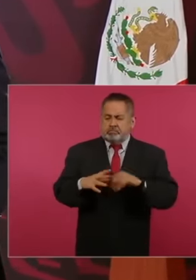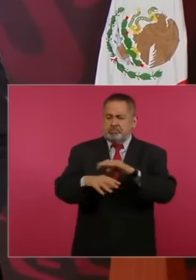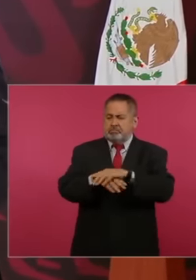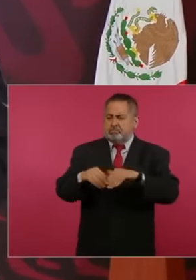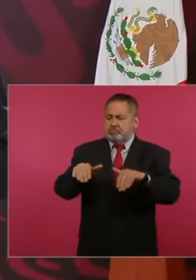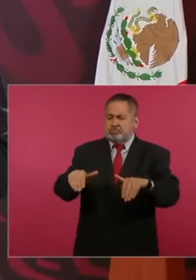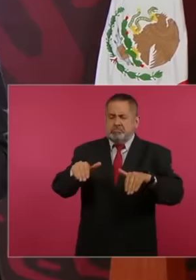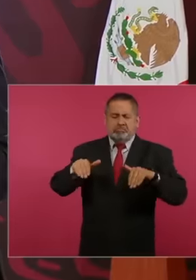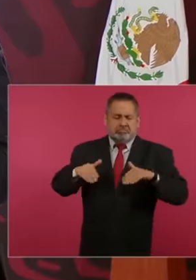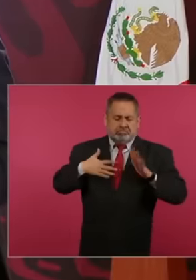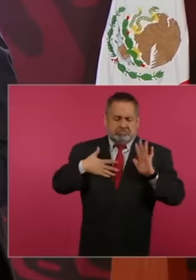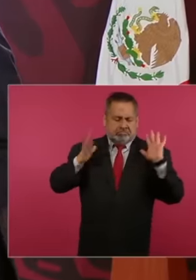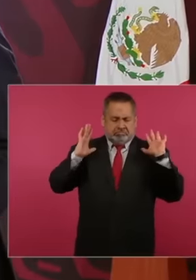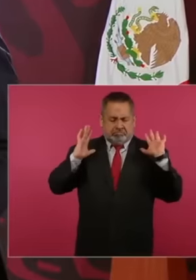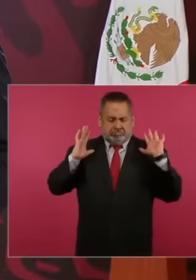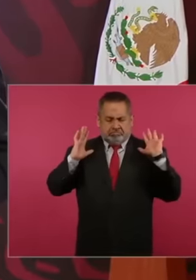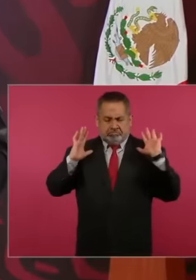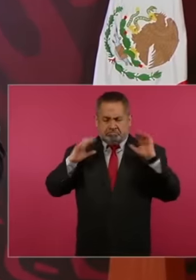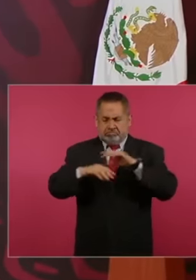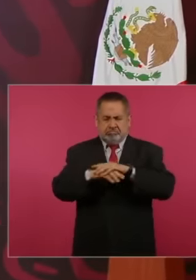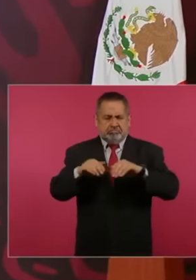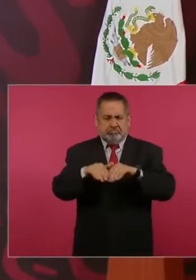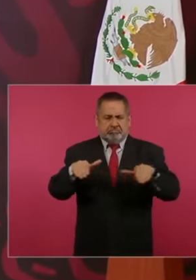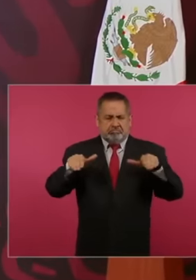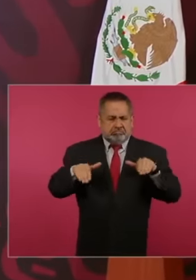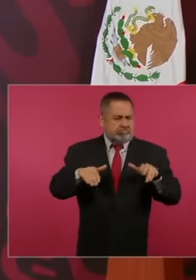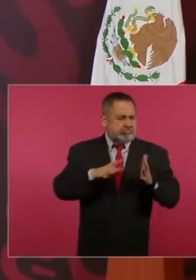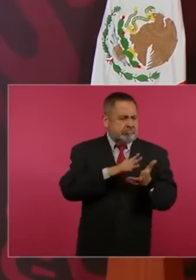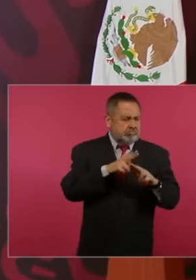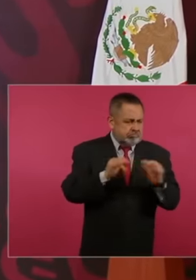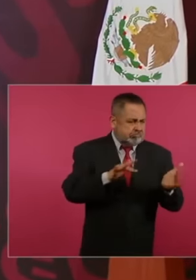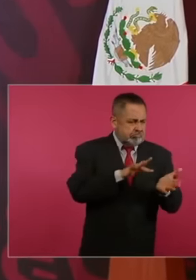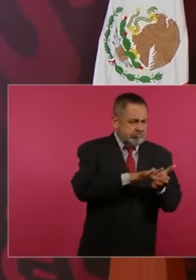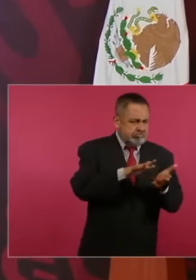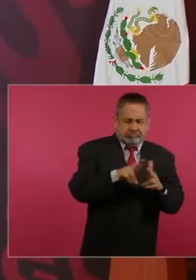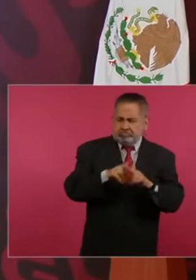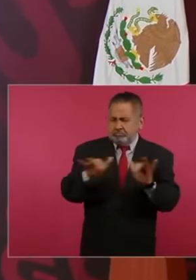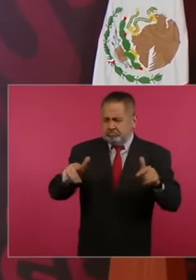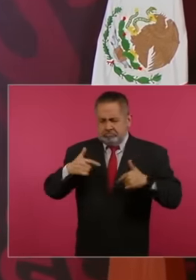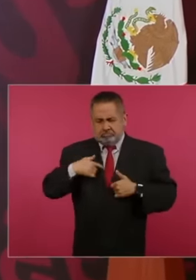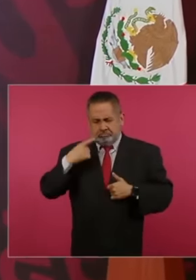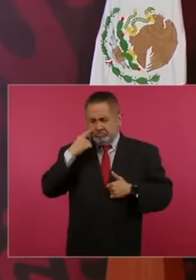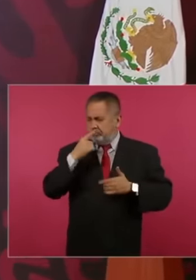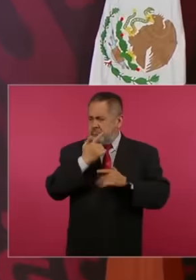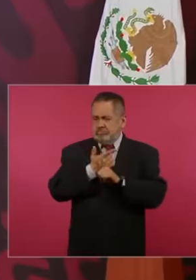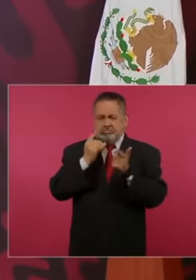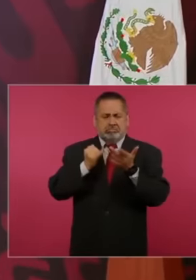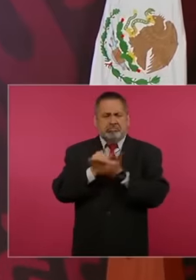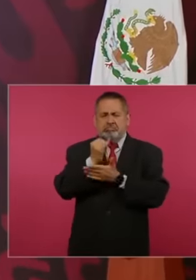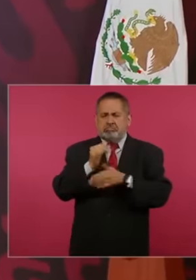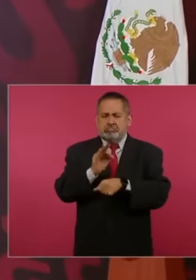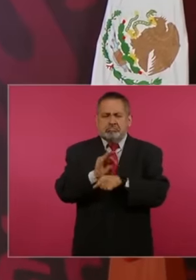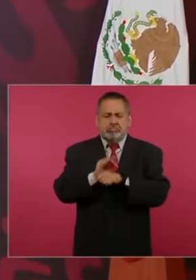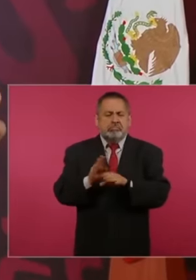autonomous democratic people. How can there be